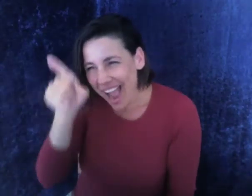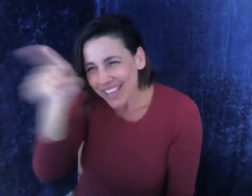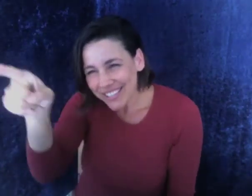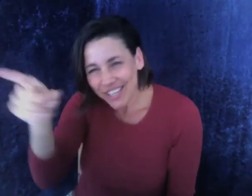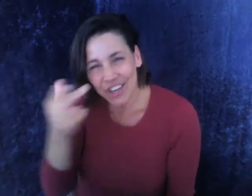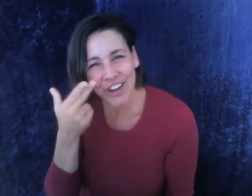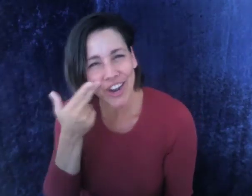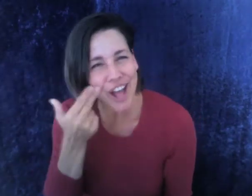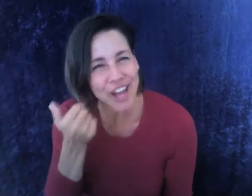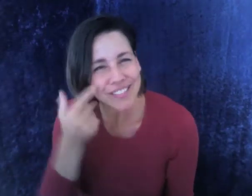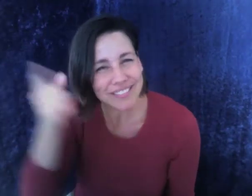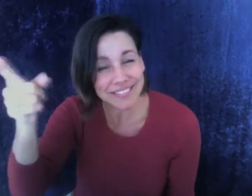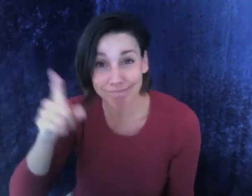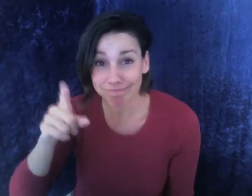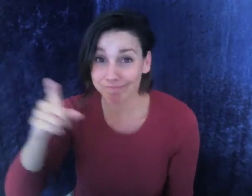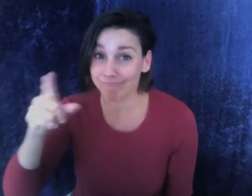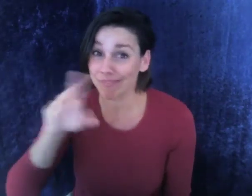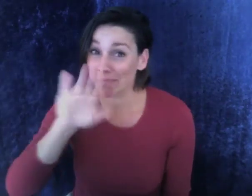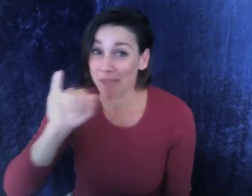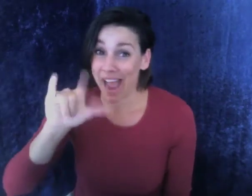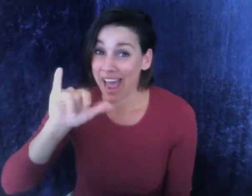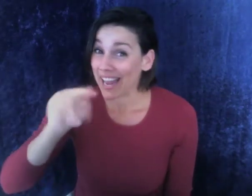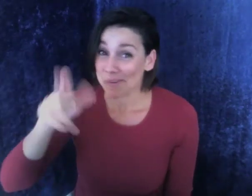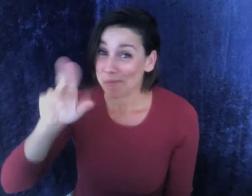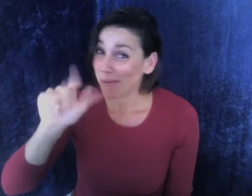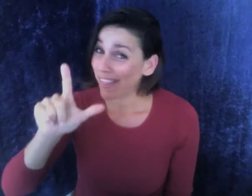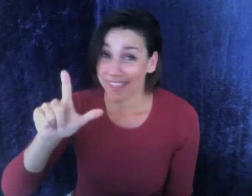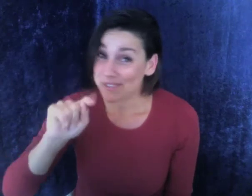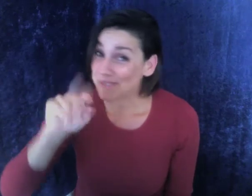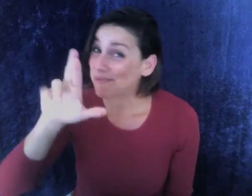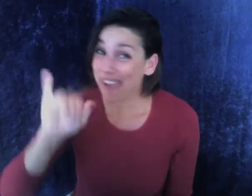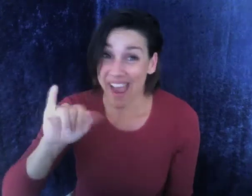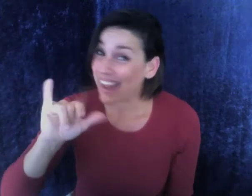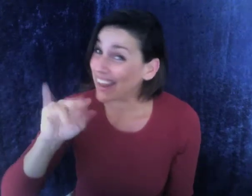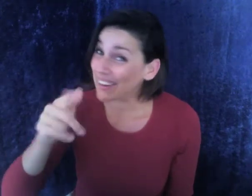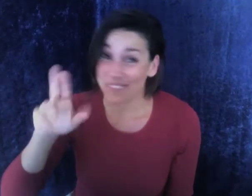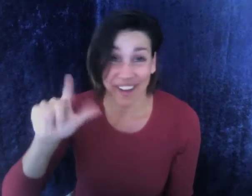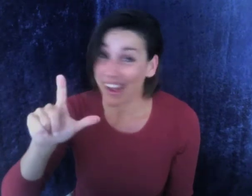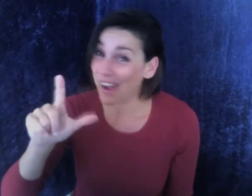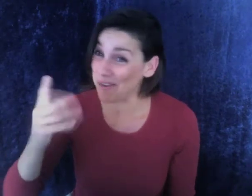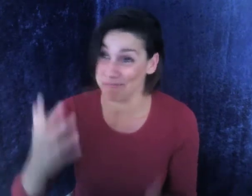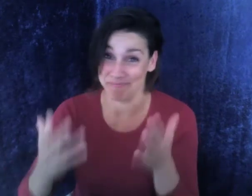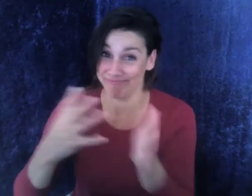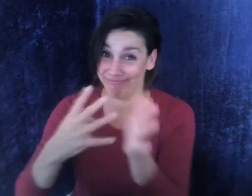just like Clerc himself, who was not only a fluent bilingual speaker, nor trilingual...